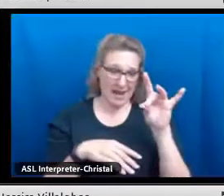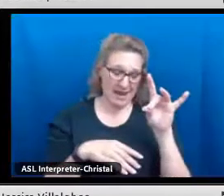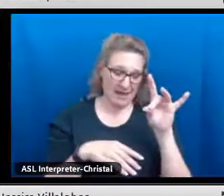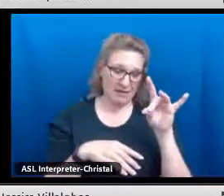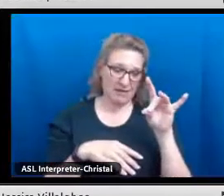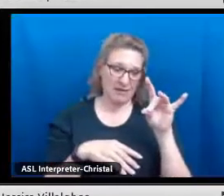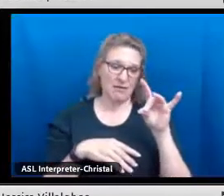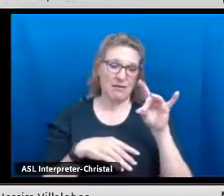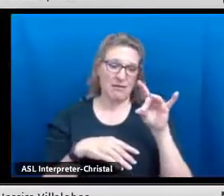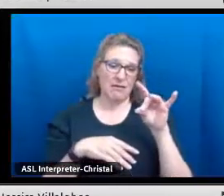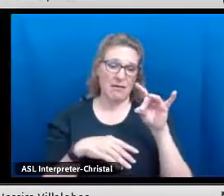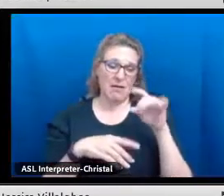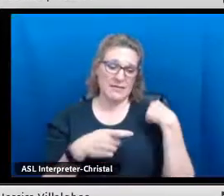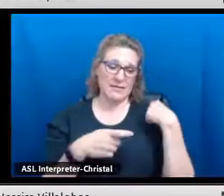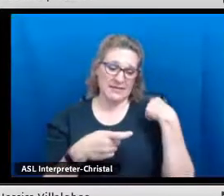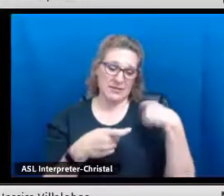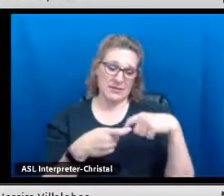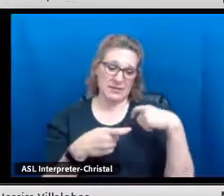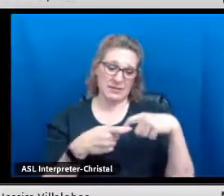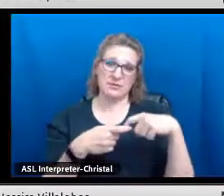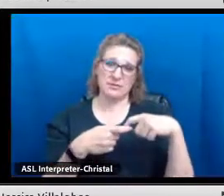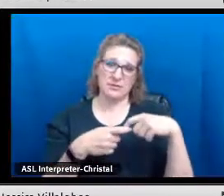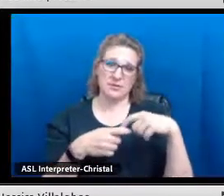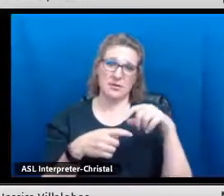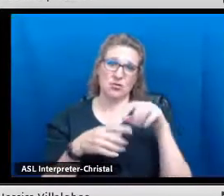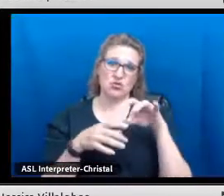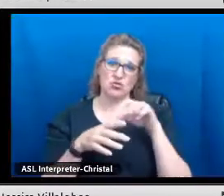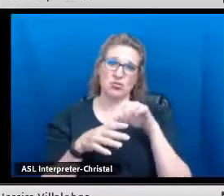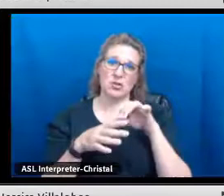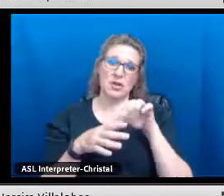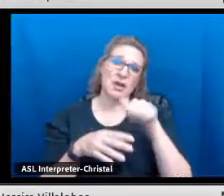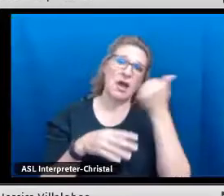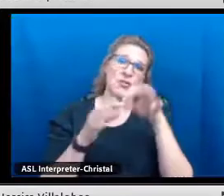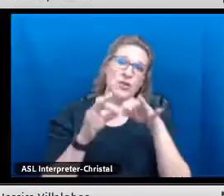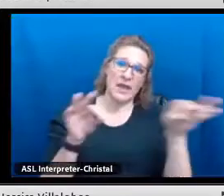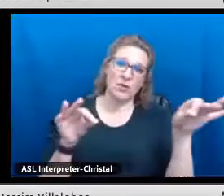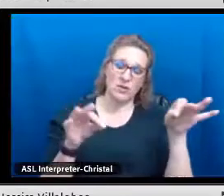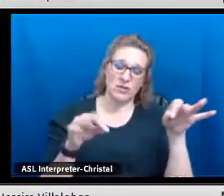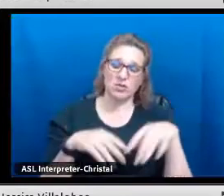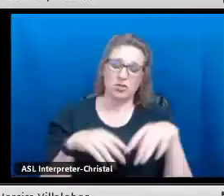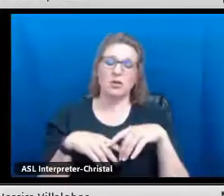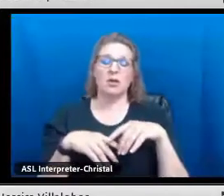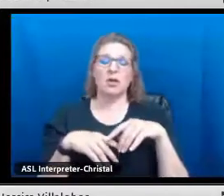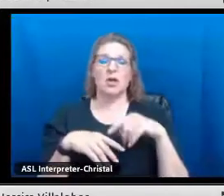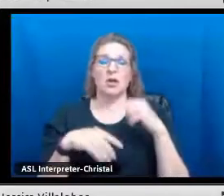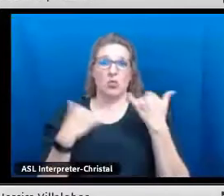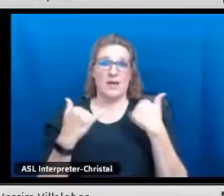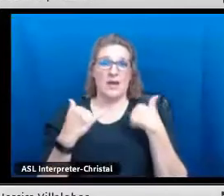at eight English credits and eight content credits in another language.